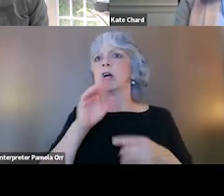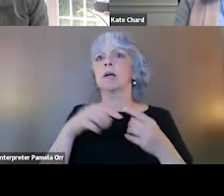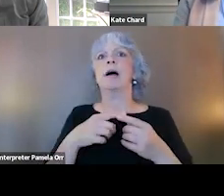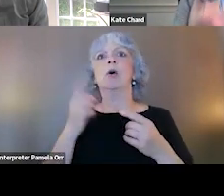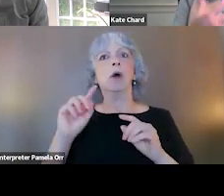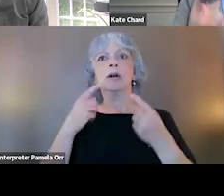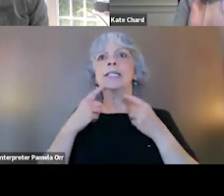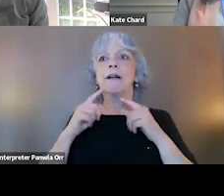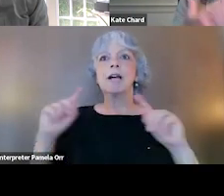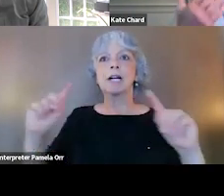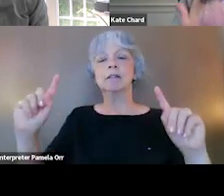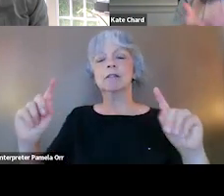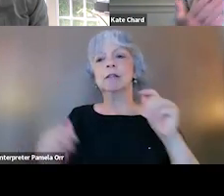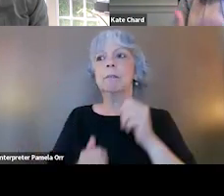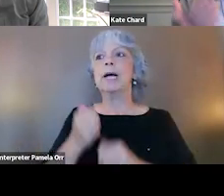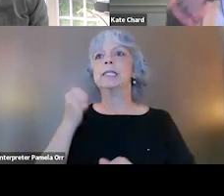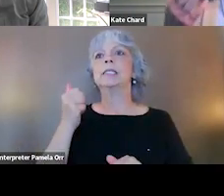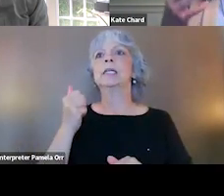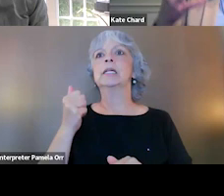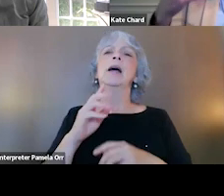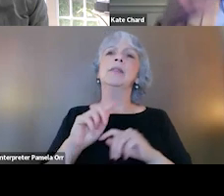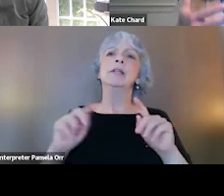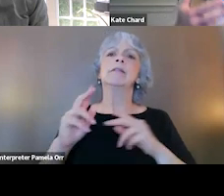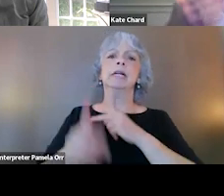and can it work for the different types of mood disorders